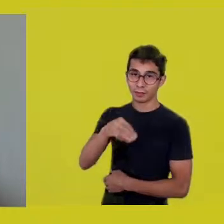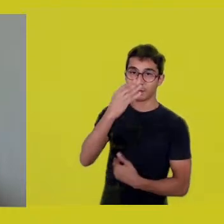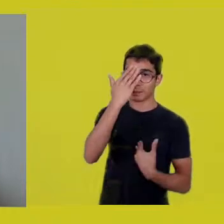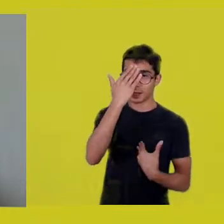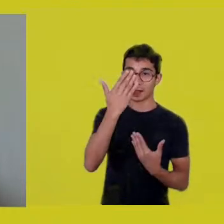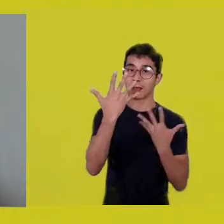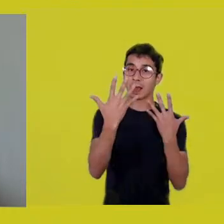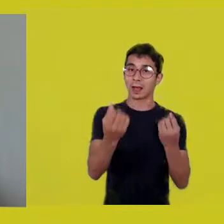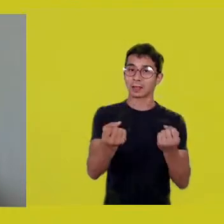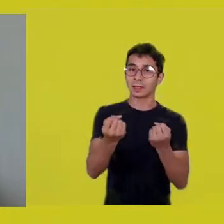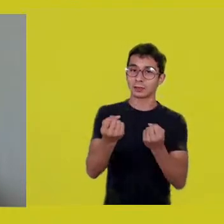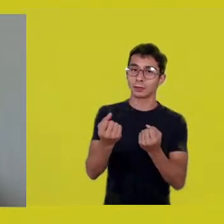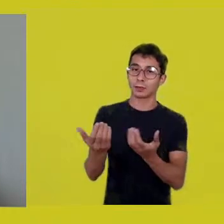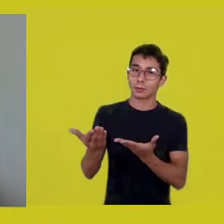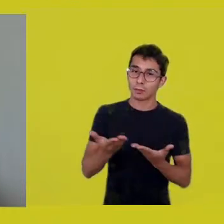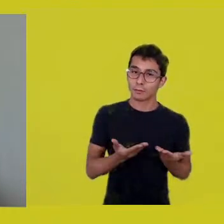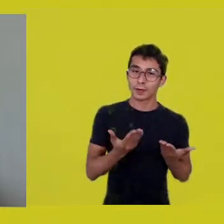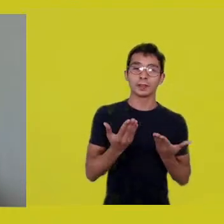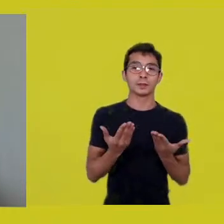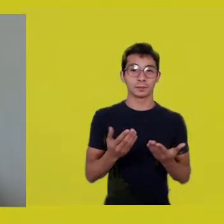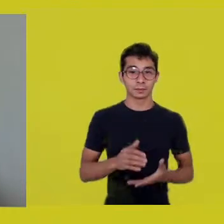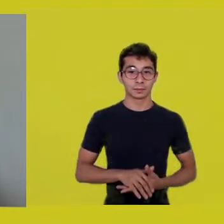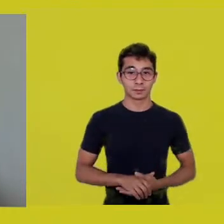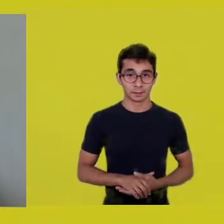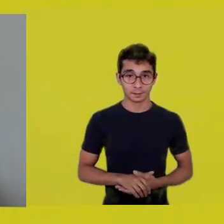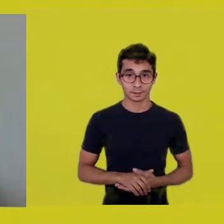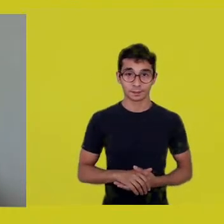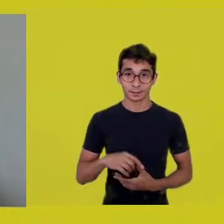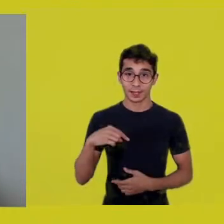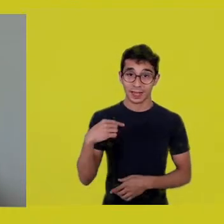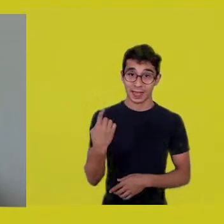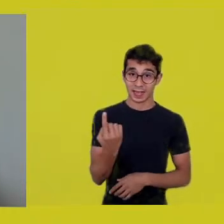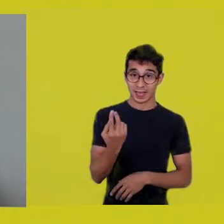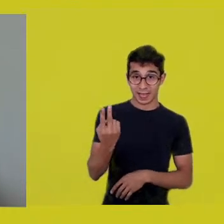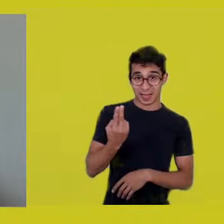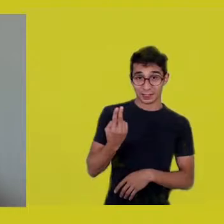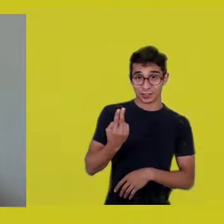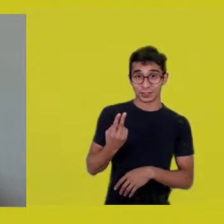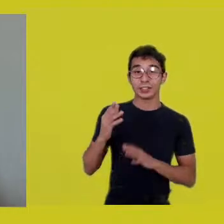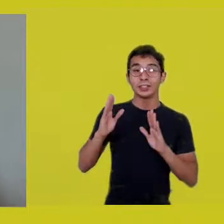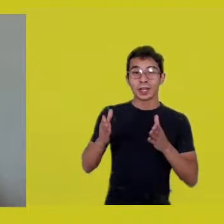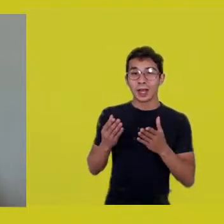and for the long conversation we had about this project.